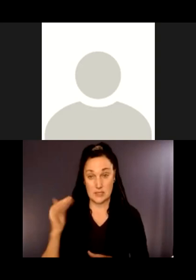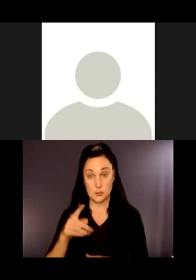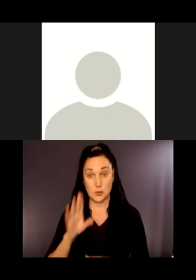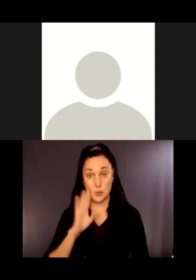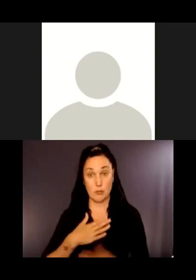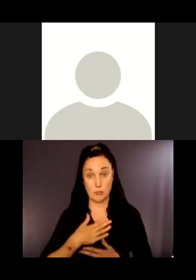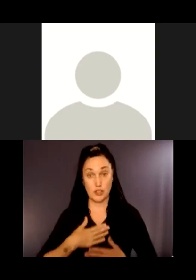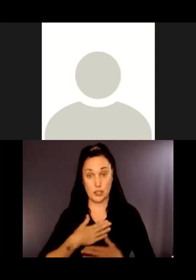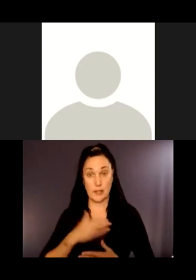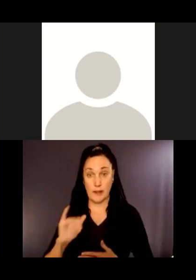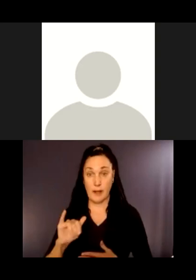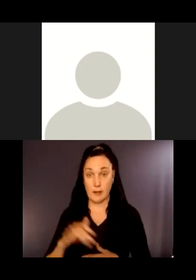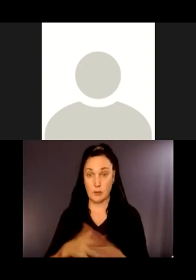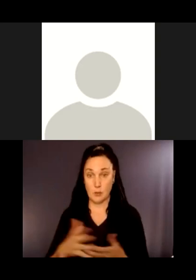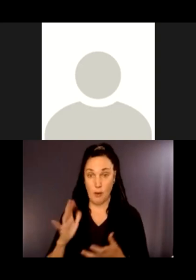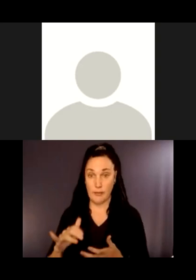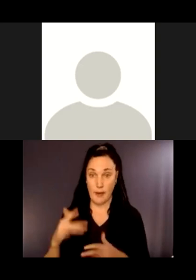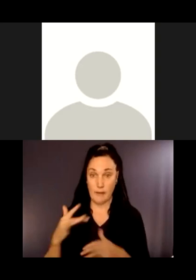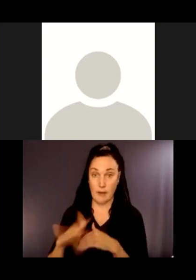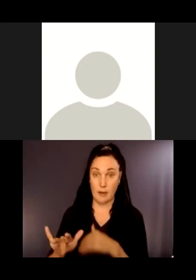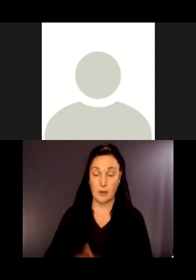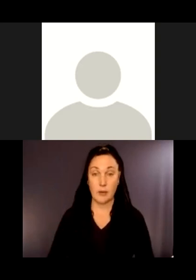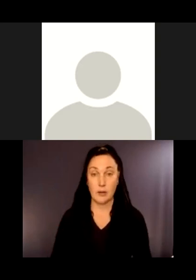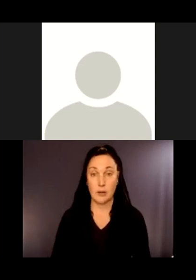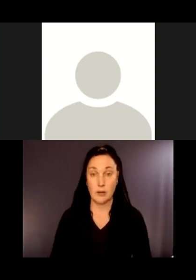So that sounds like something you would appreciate having available.